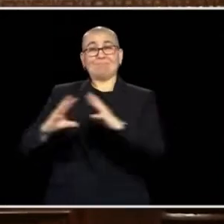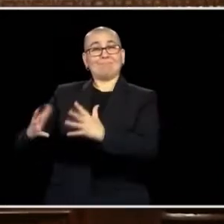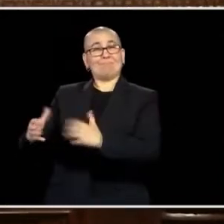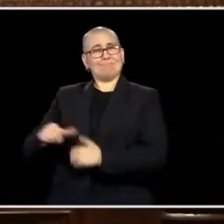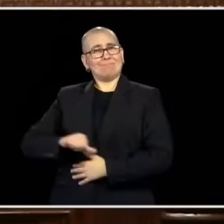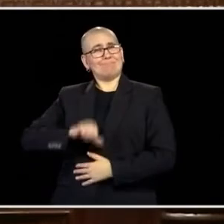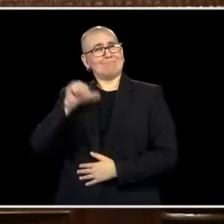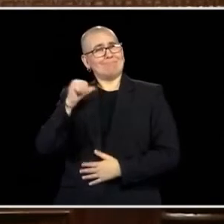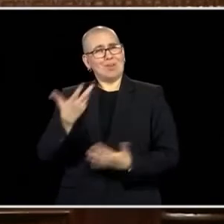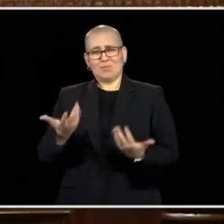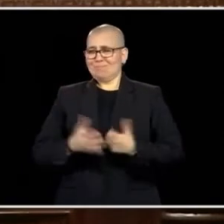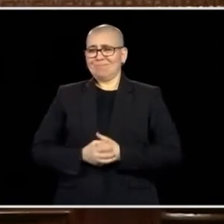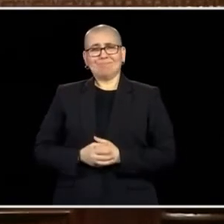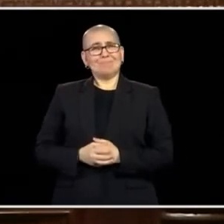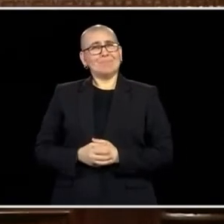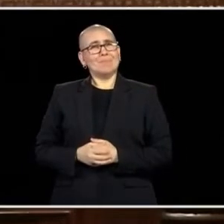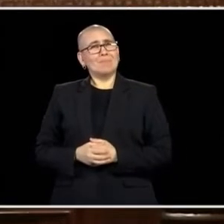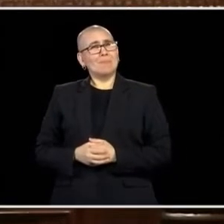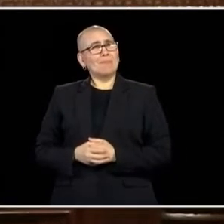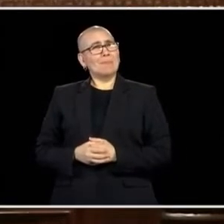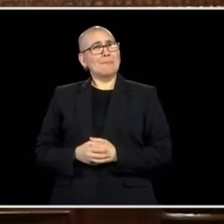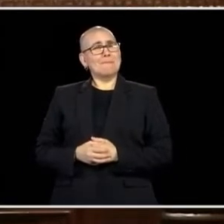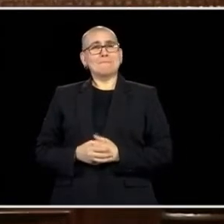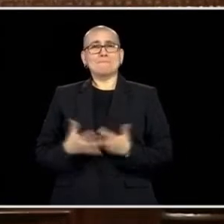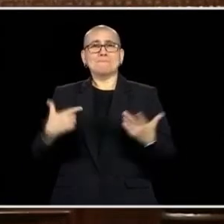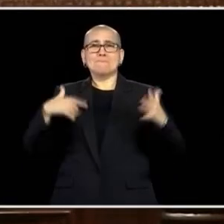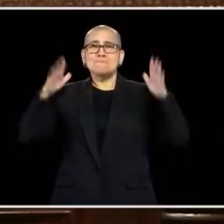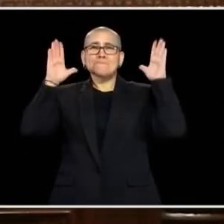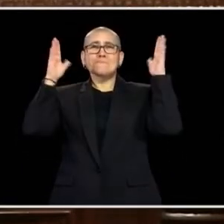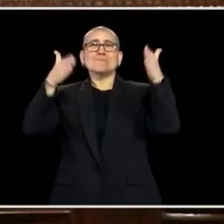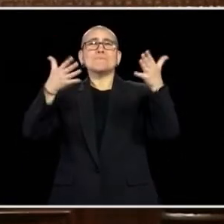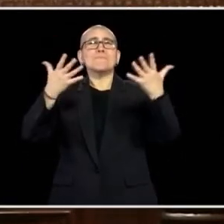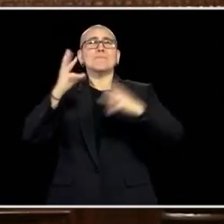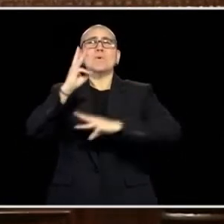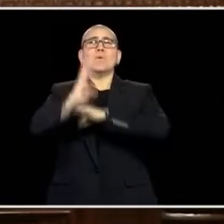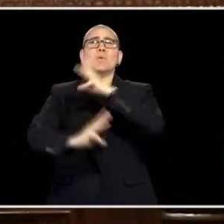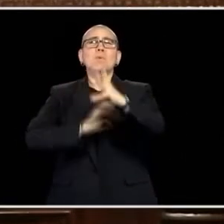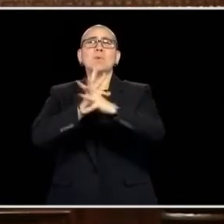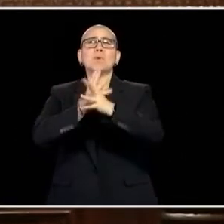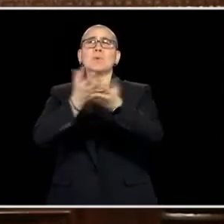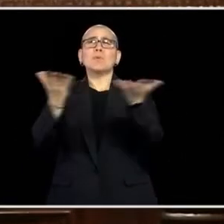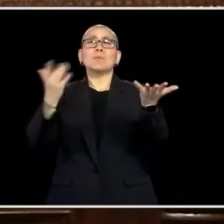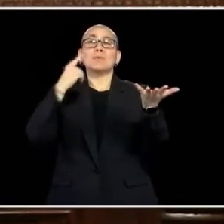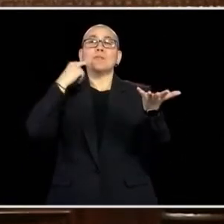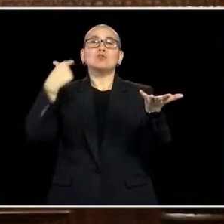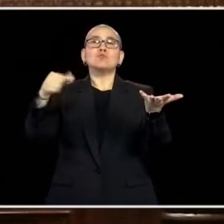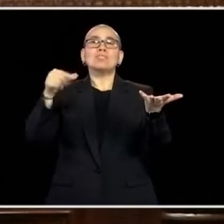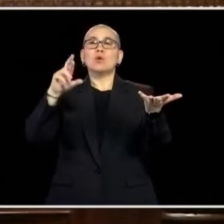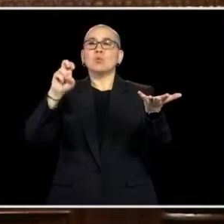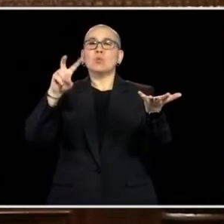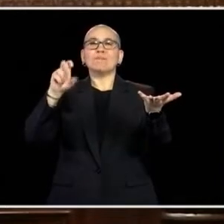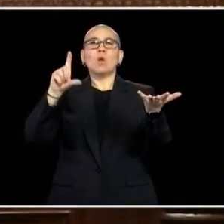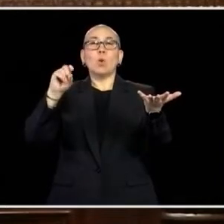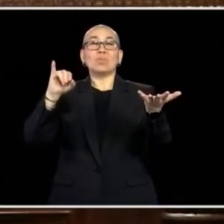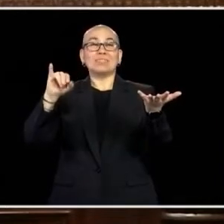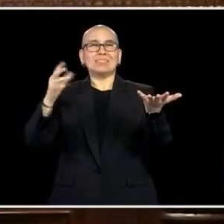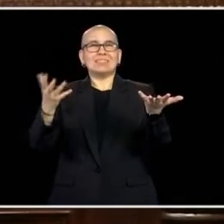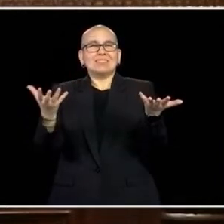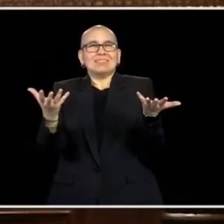WE'RE THE HOME OF NORMAN BLORG AND THE GREEN EVOLUTION, OUR PRODUCERS DO AN INCREDIBLE JOB AND BECAUSE OF THAT, WE